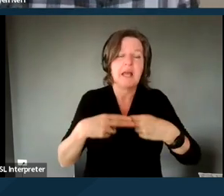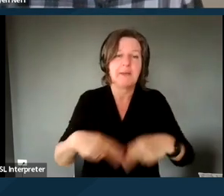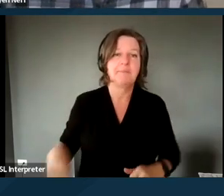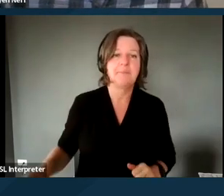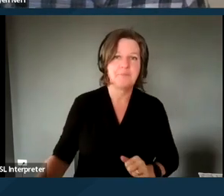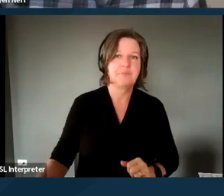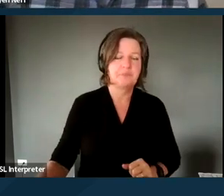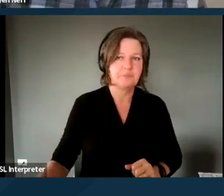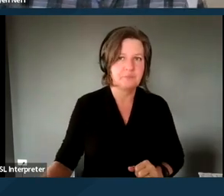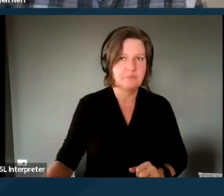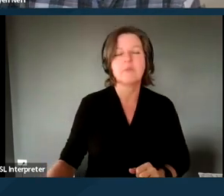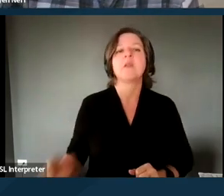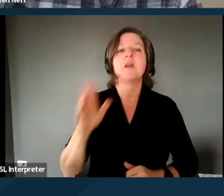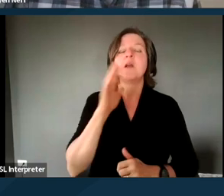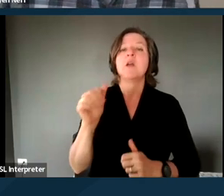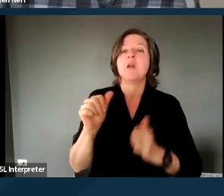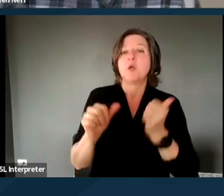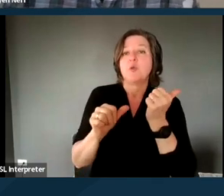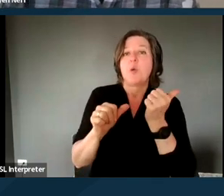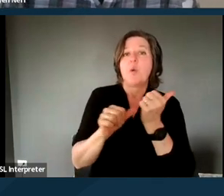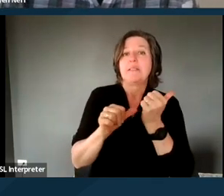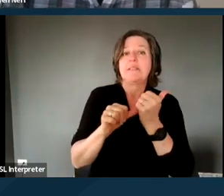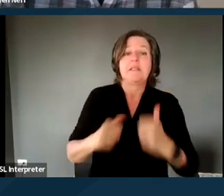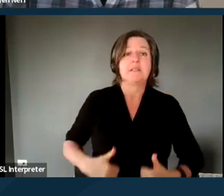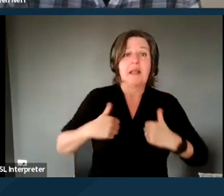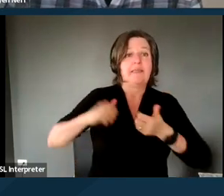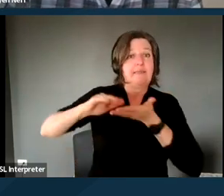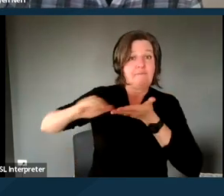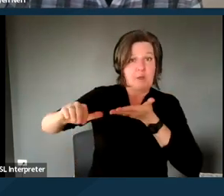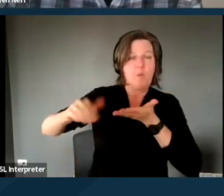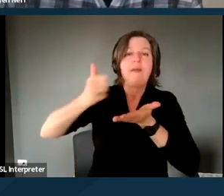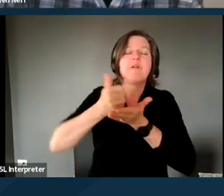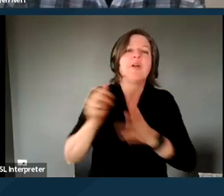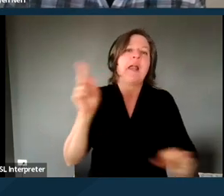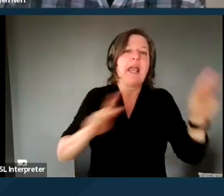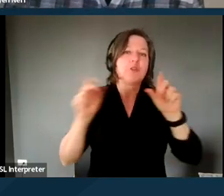So the Assisted Living Waiver, this again is to help people remain in the community.